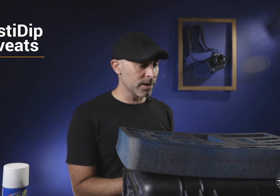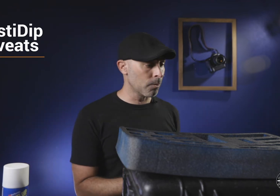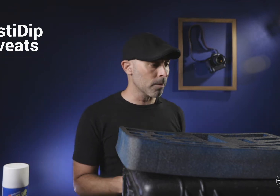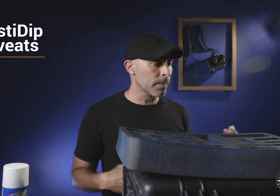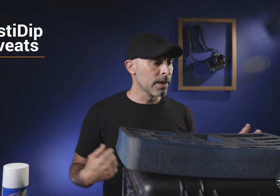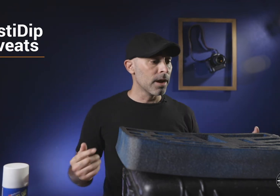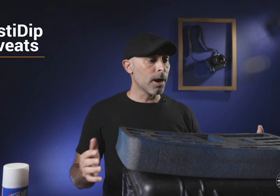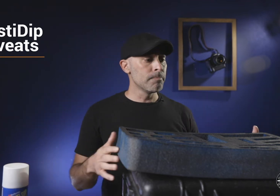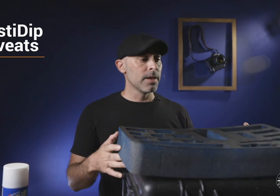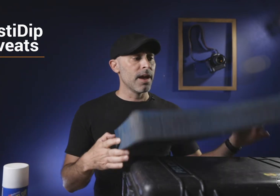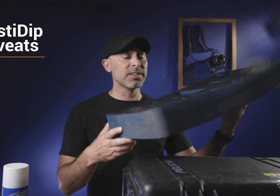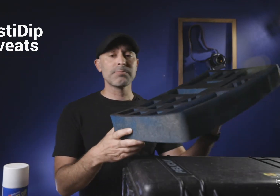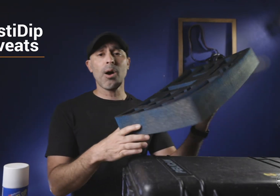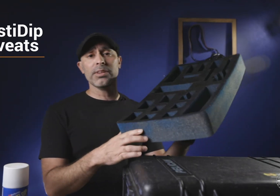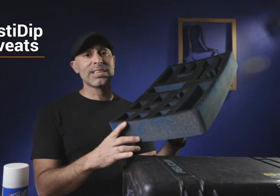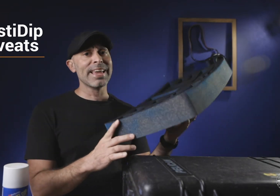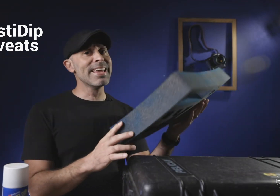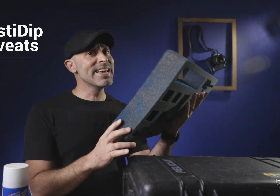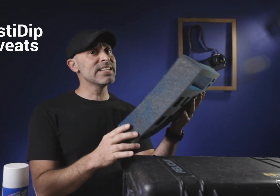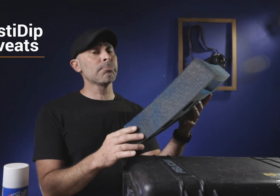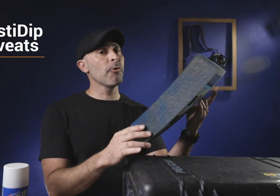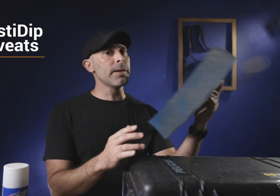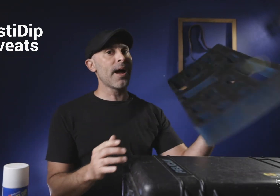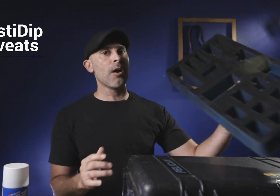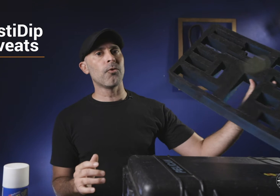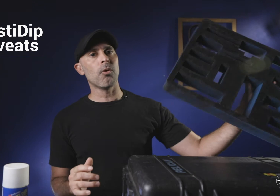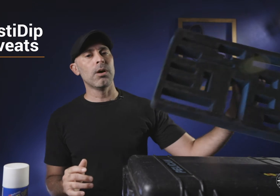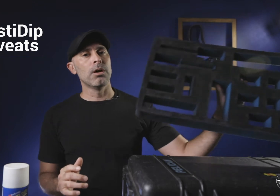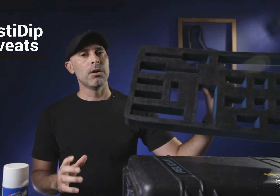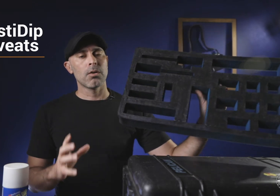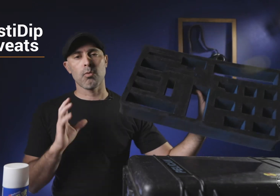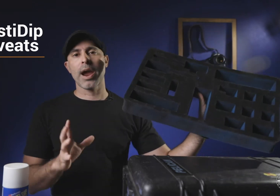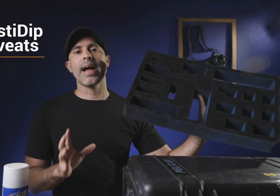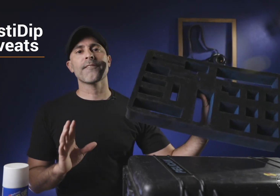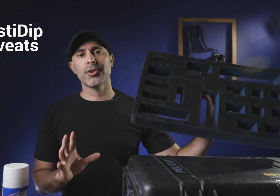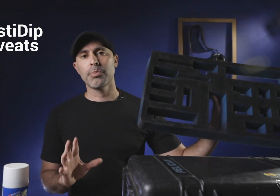very important and the smell on this thing is pretty powerful right after you